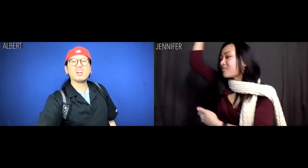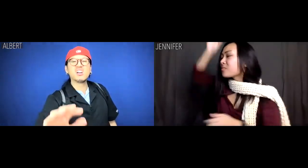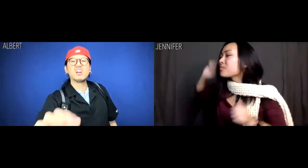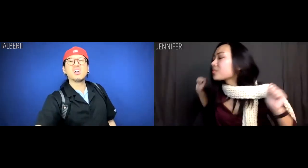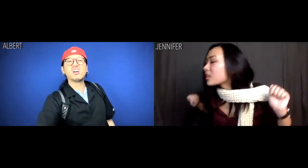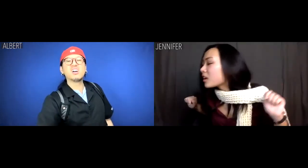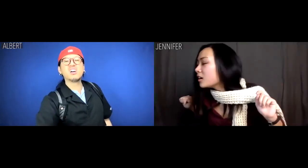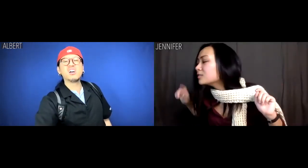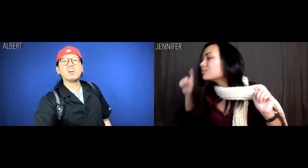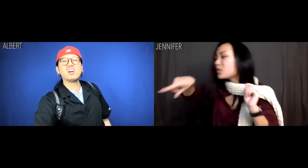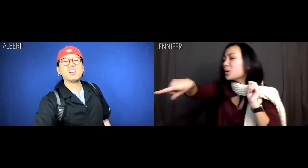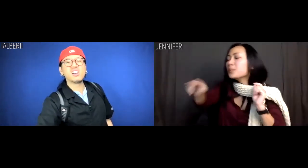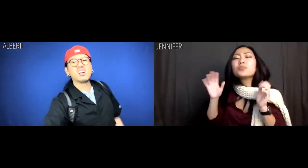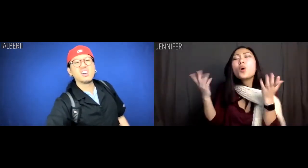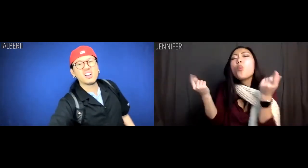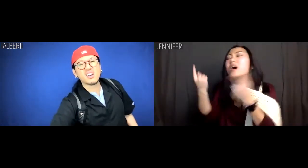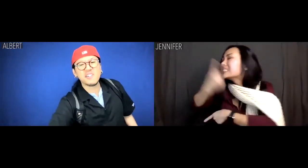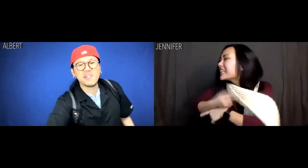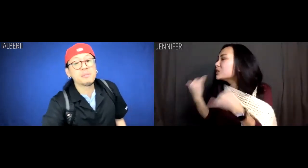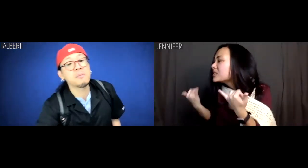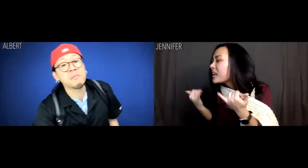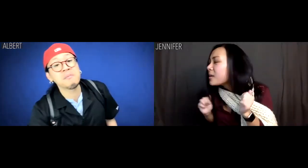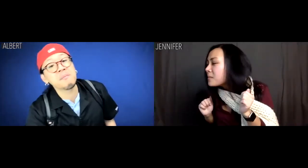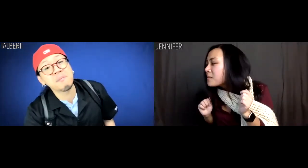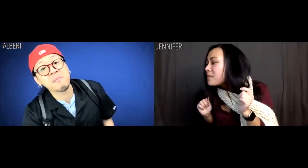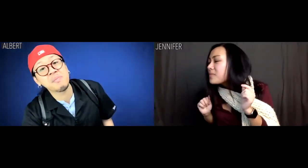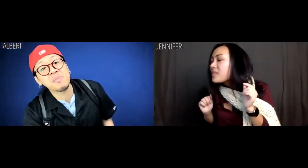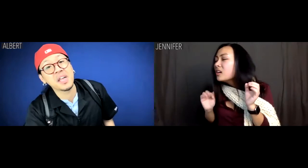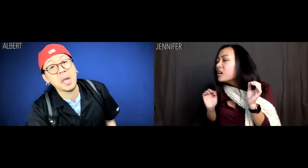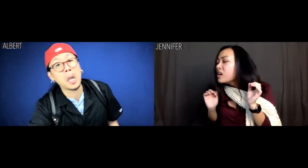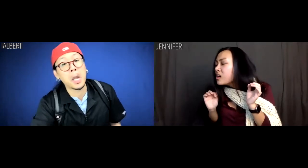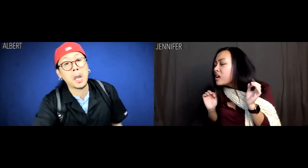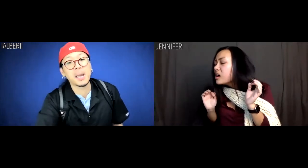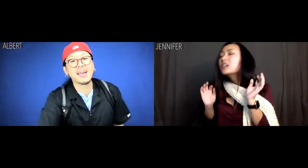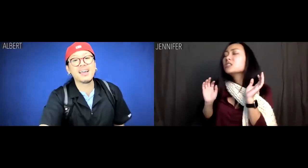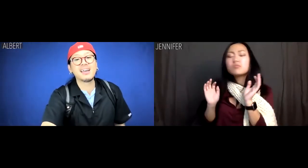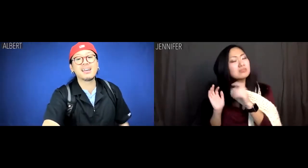Jennifer: [flinging open the window] You there, what day is it? [crowd sounds]